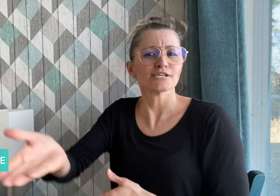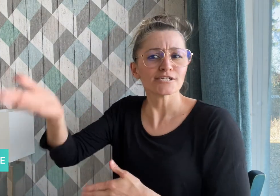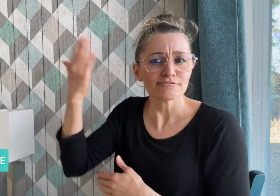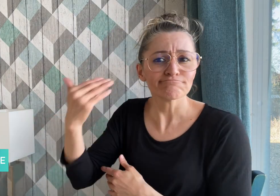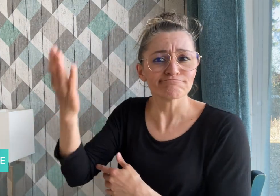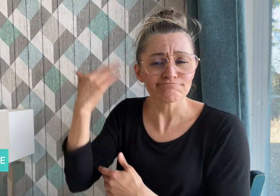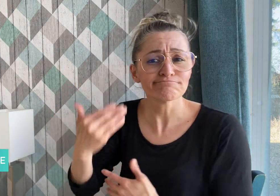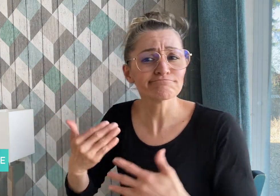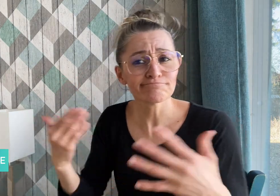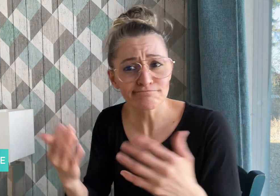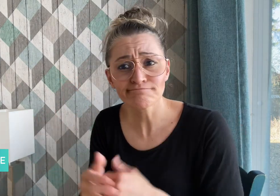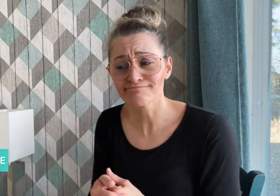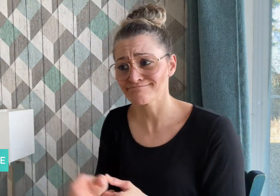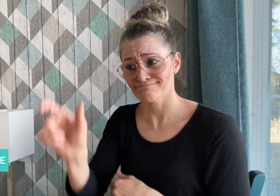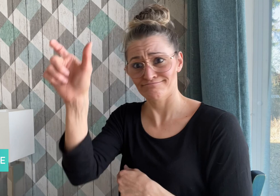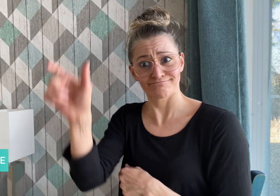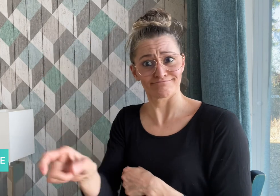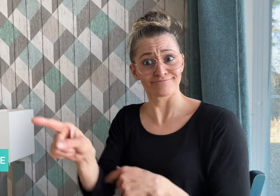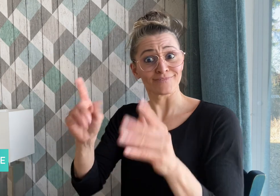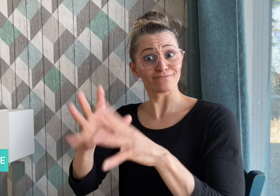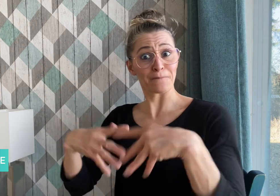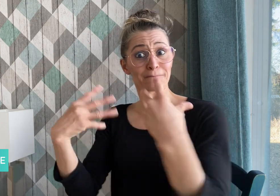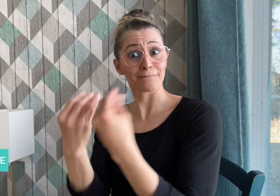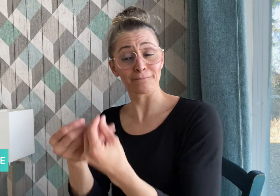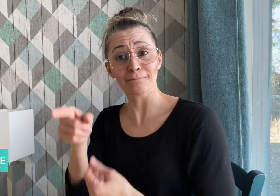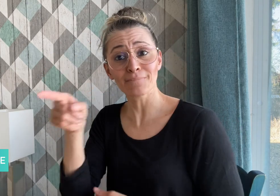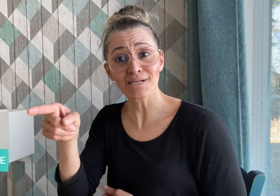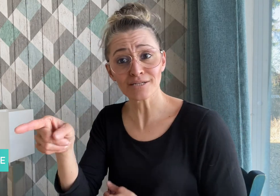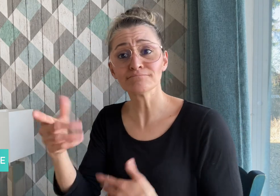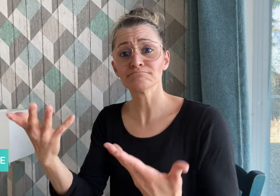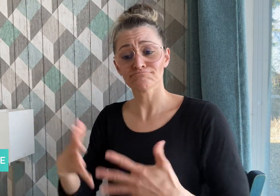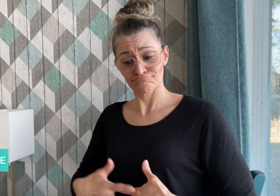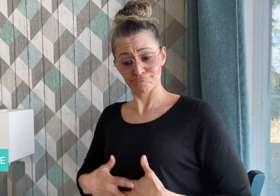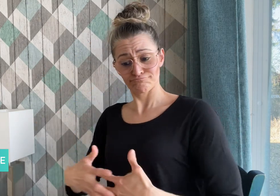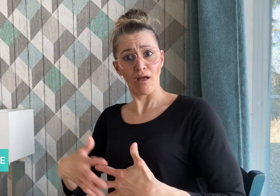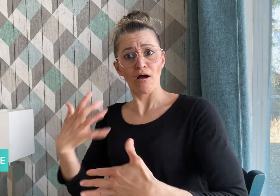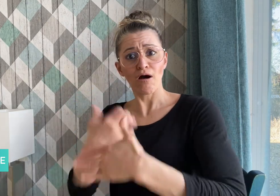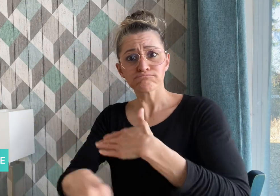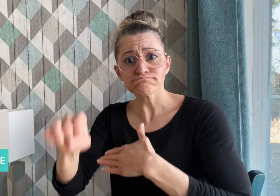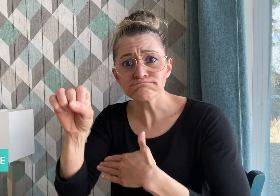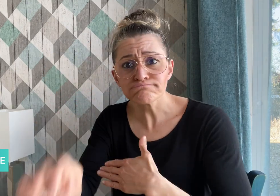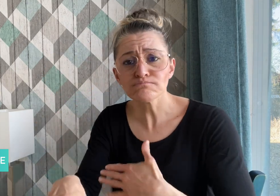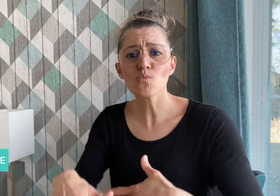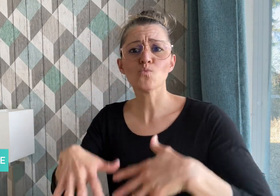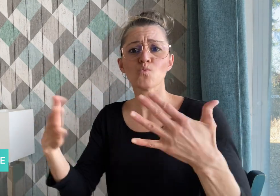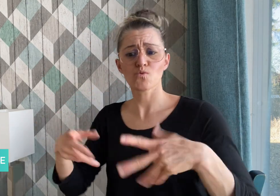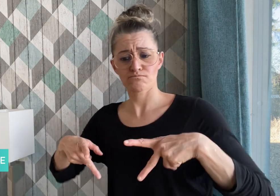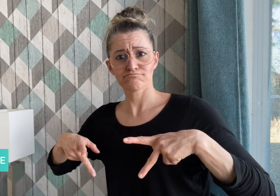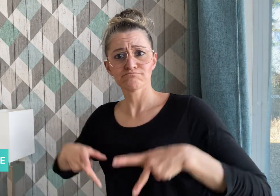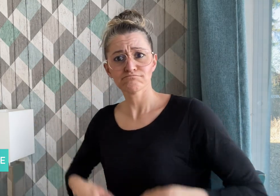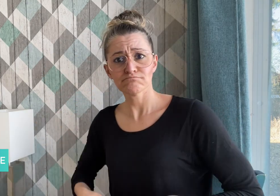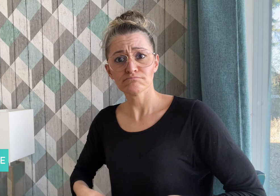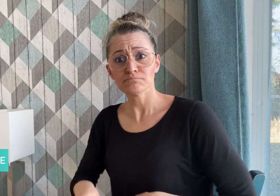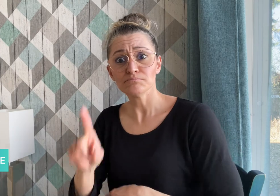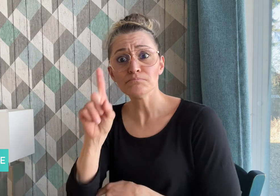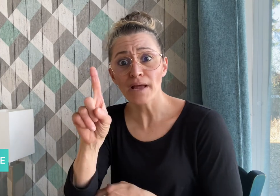loved ones receiving an abortion or sterilization